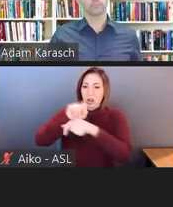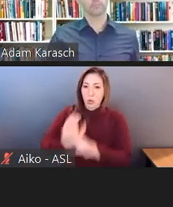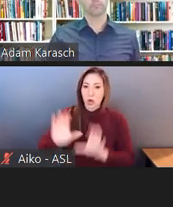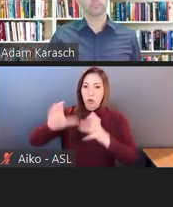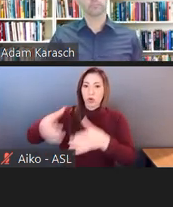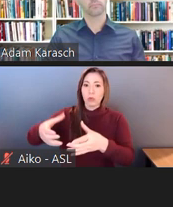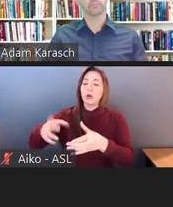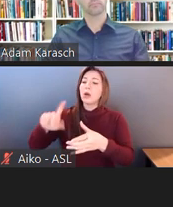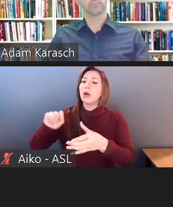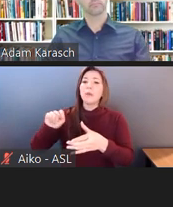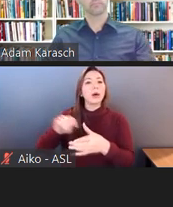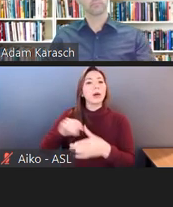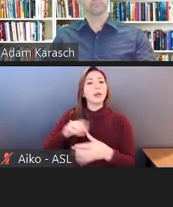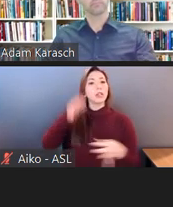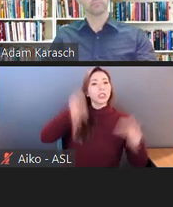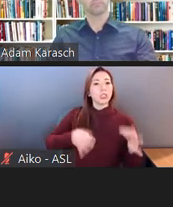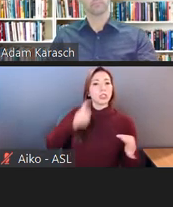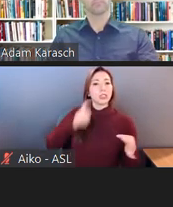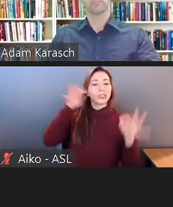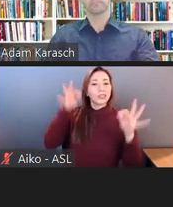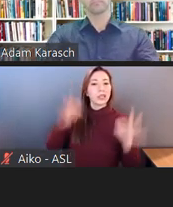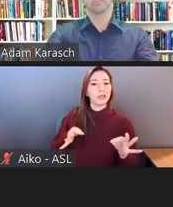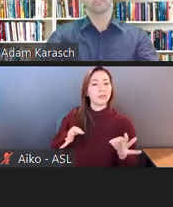was an undue hardship for a company that size.